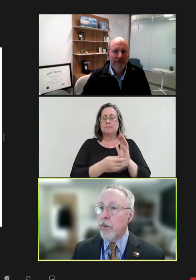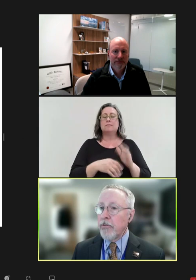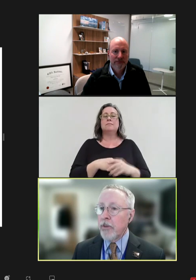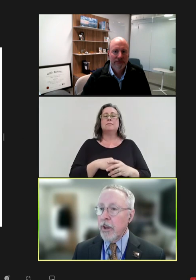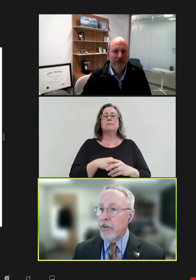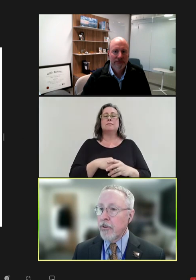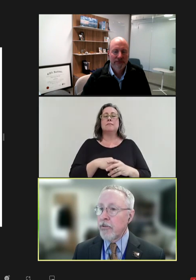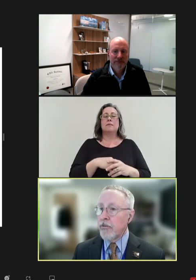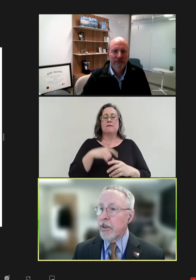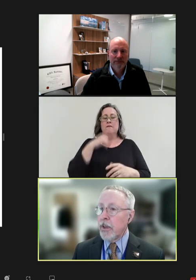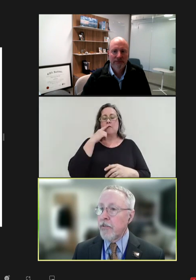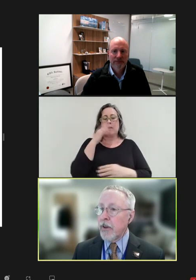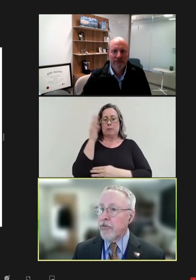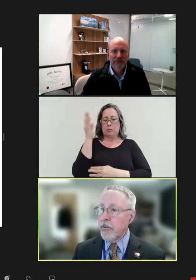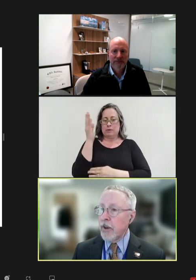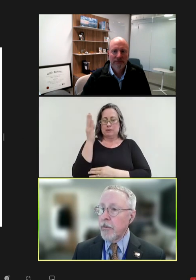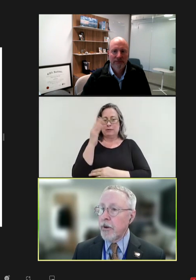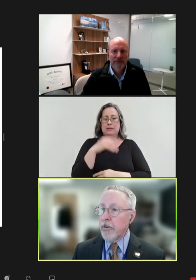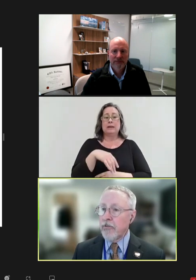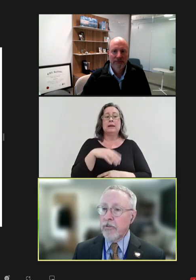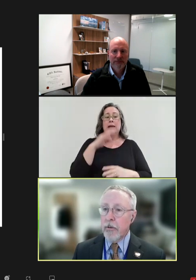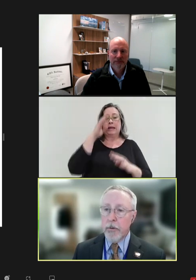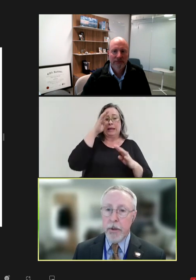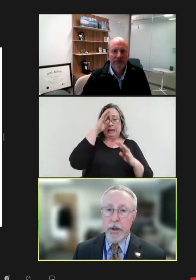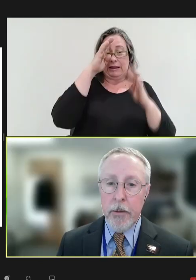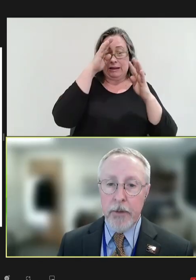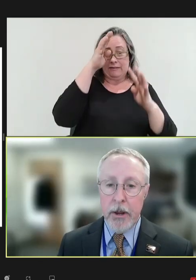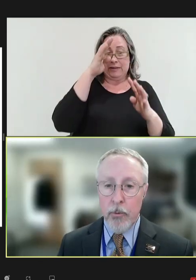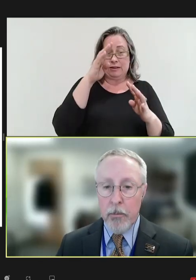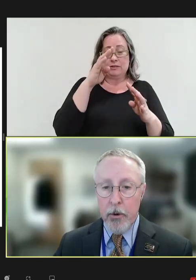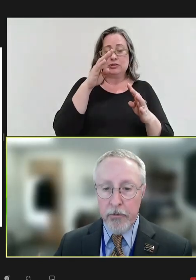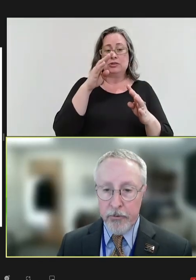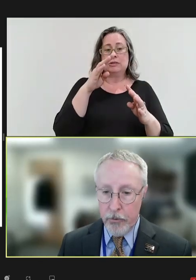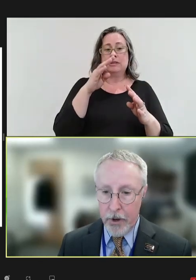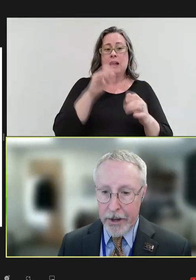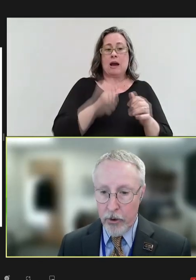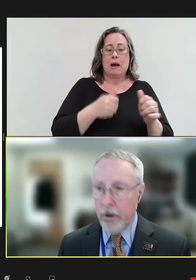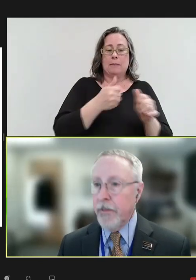presentations. The Innovation Immunization Subcommittee update will move to later in